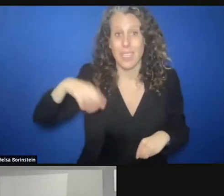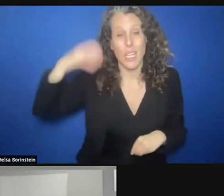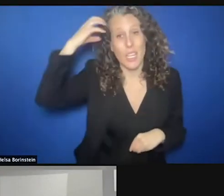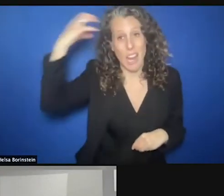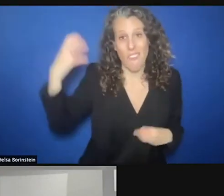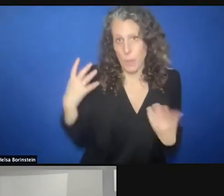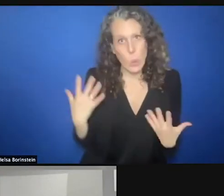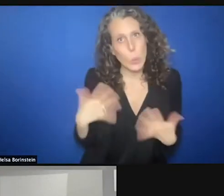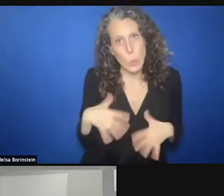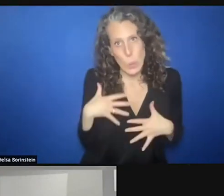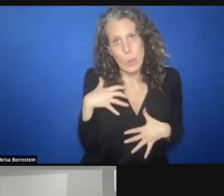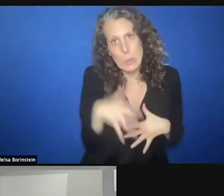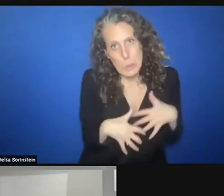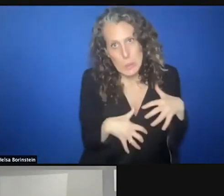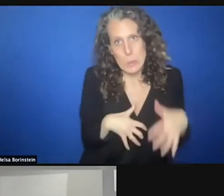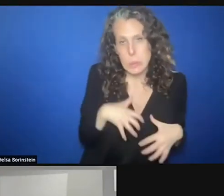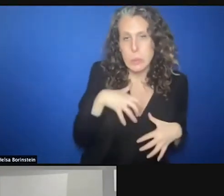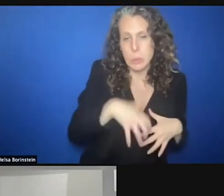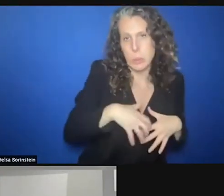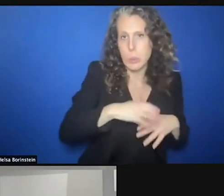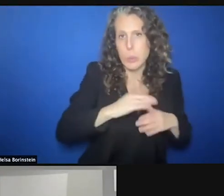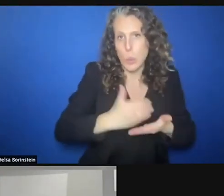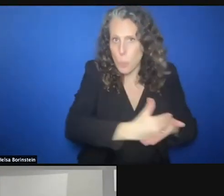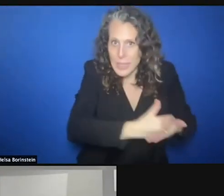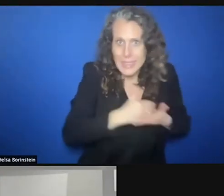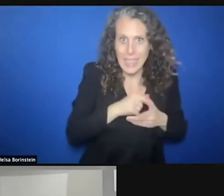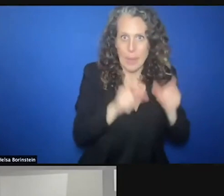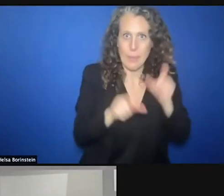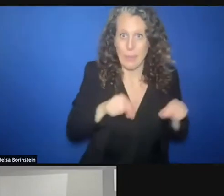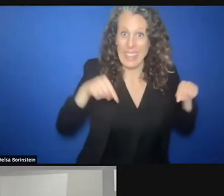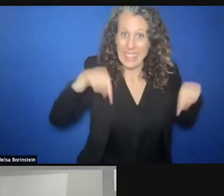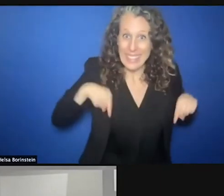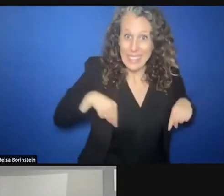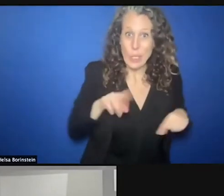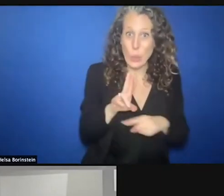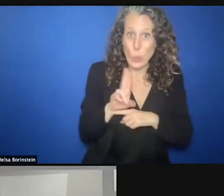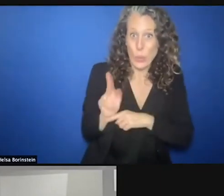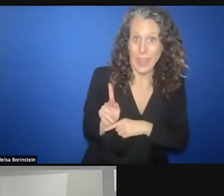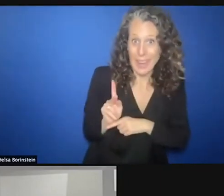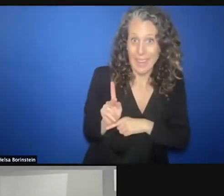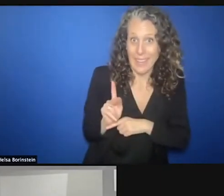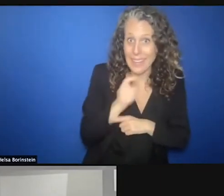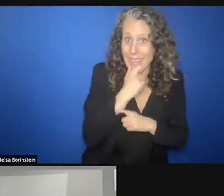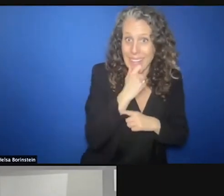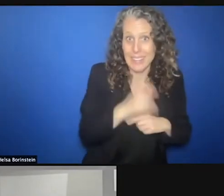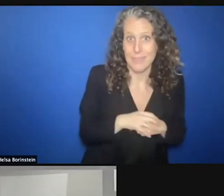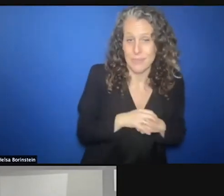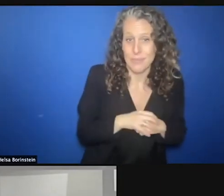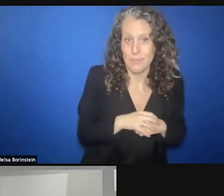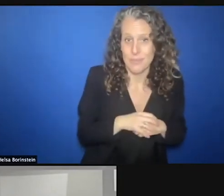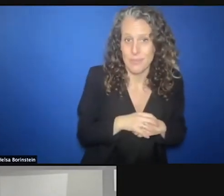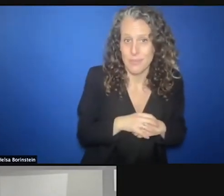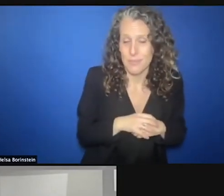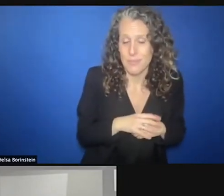to meet the needs of its own citizens. What do you say to that argument that frankly the donor